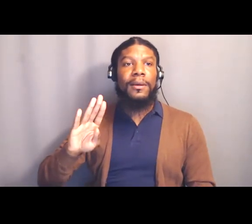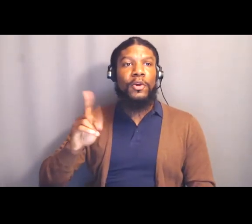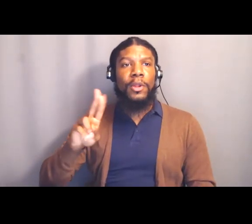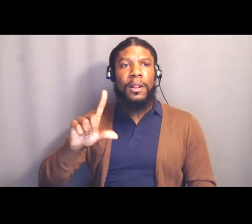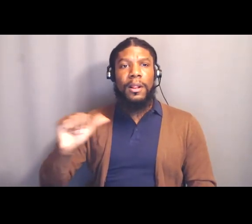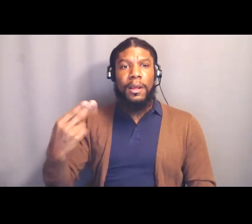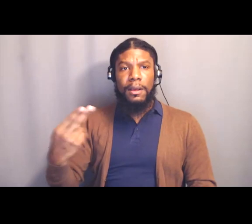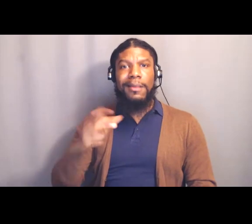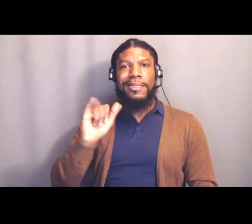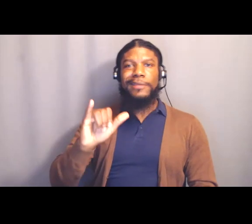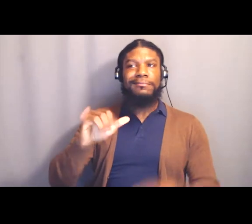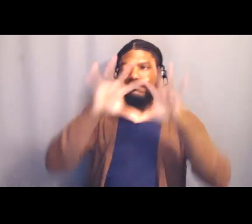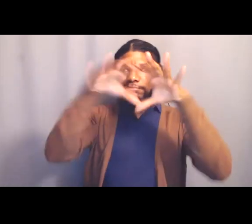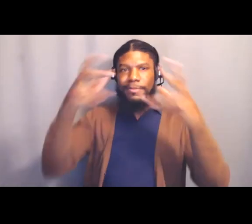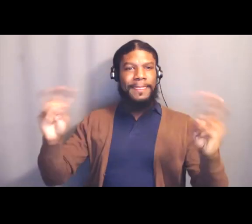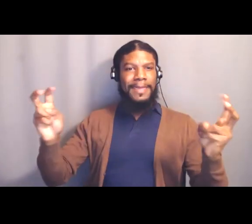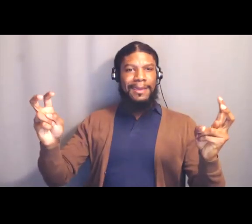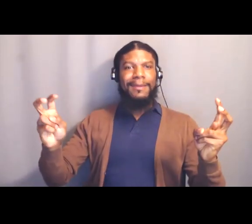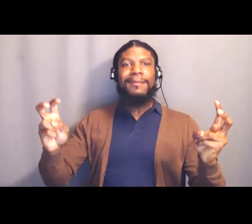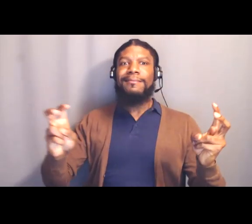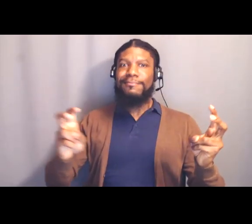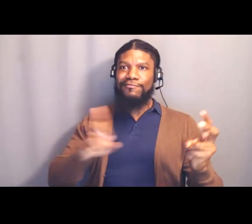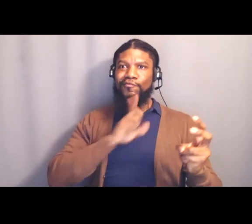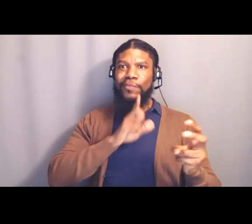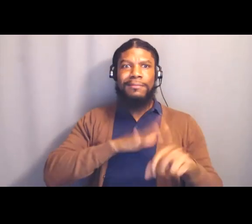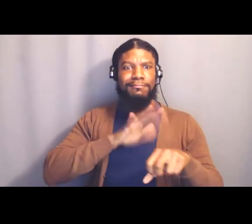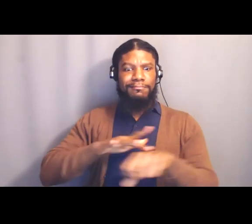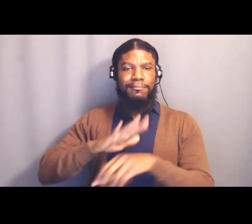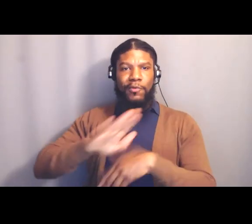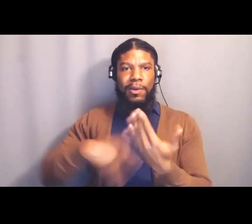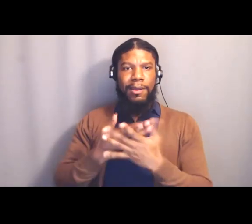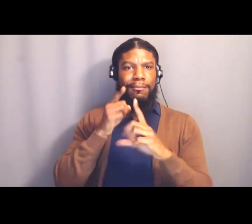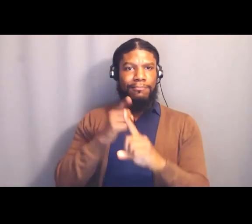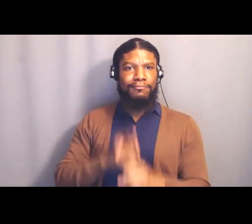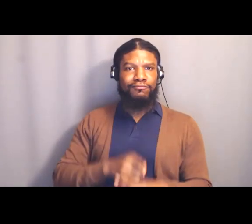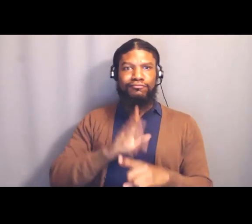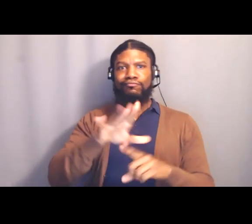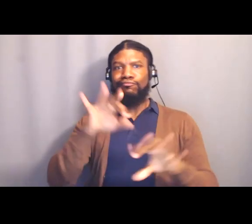like that vision statement hits all of the points, and so there's that, that's, you know, yes,